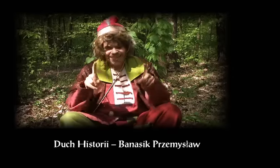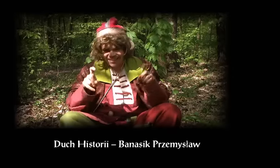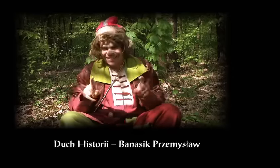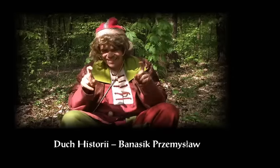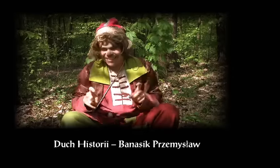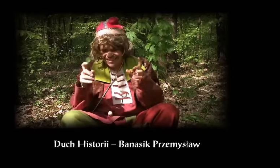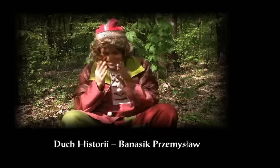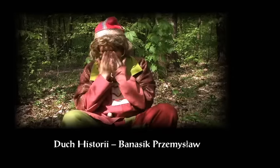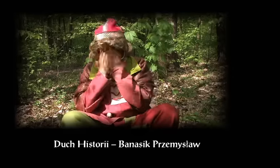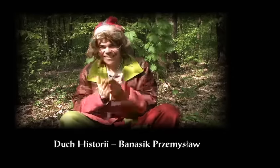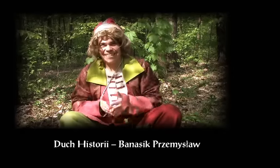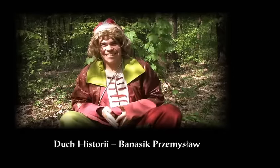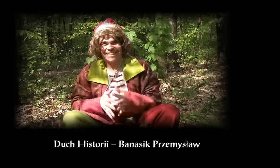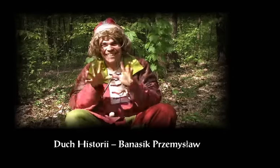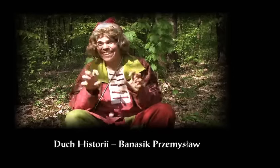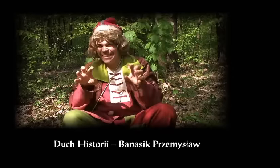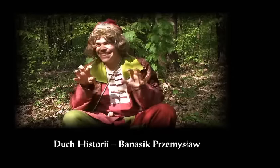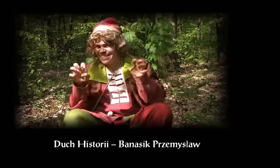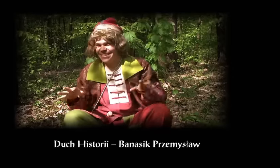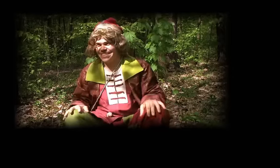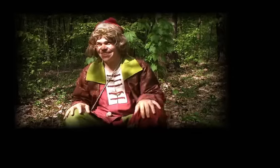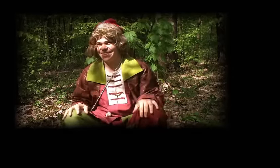The Spirit of History